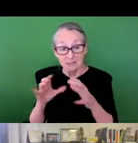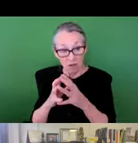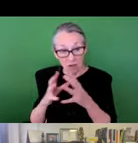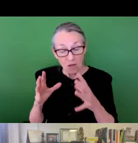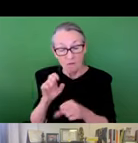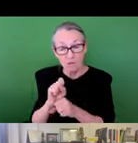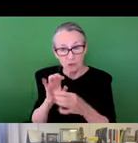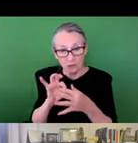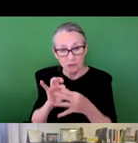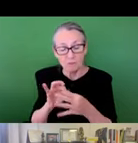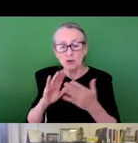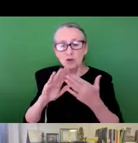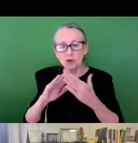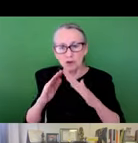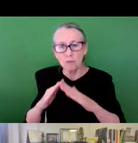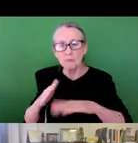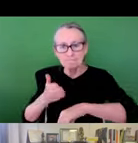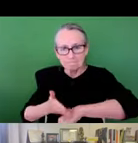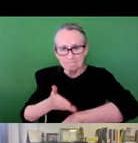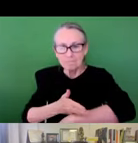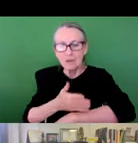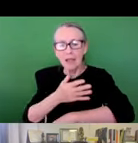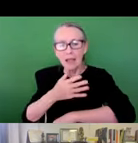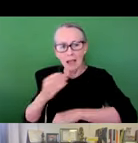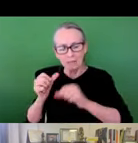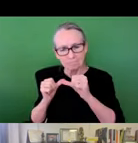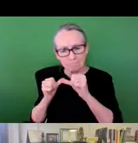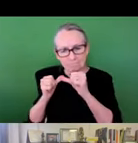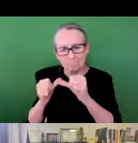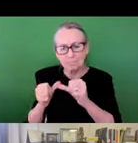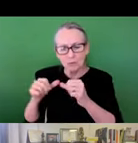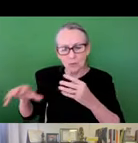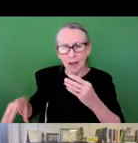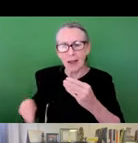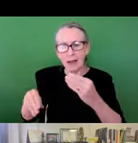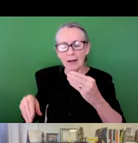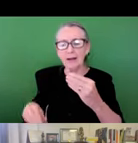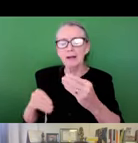Dallas over the years has done some notable work in terms of urban revitalization